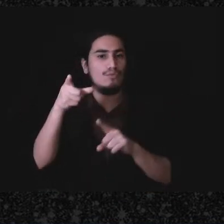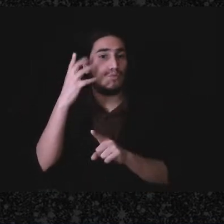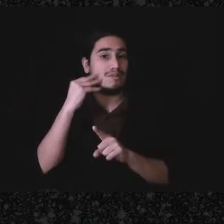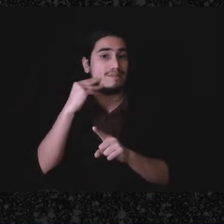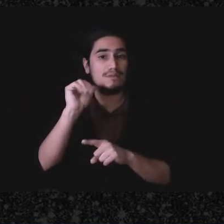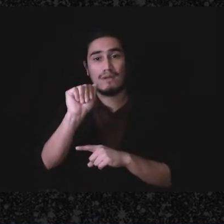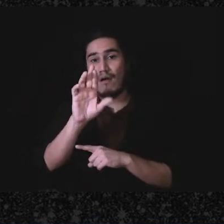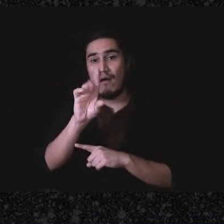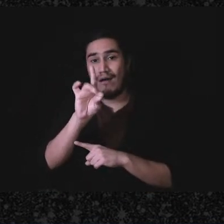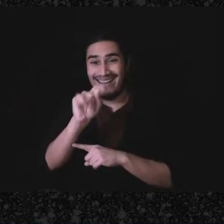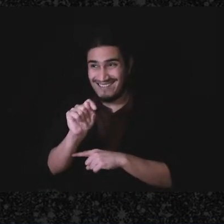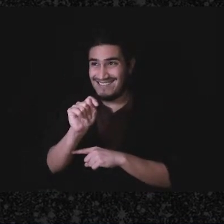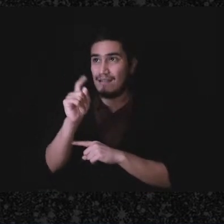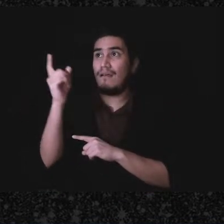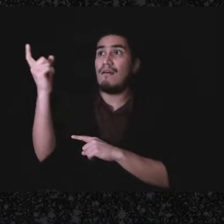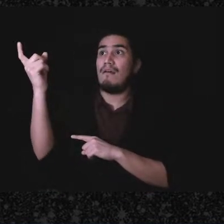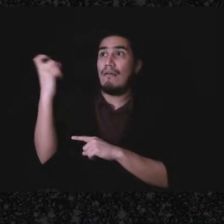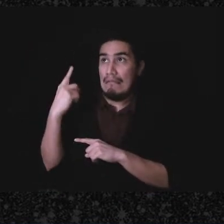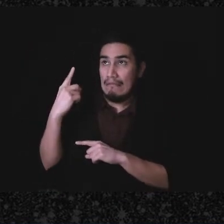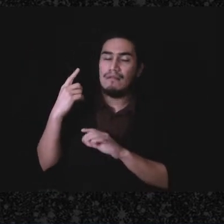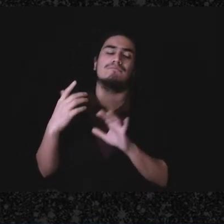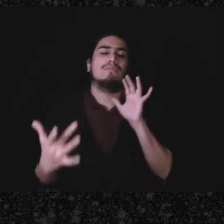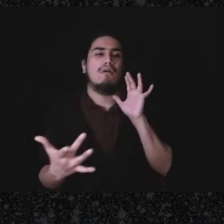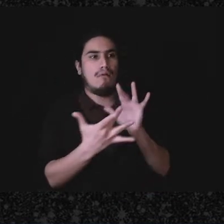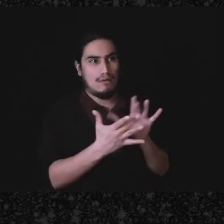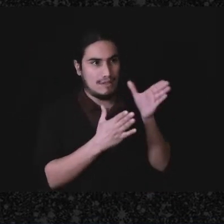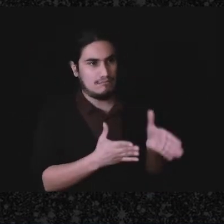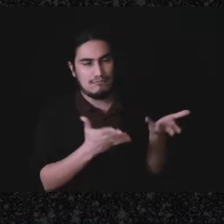somebody, even if it's a phone call to say there's my situation how do you think I should proceed?